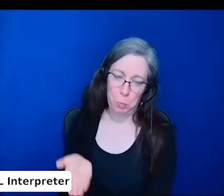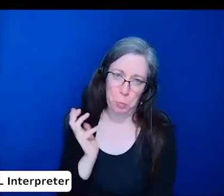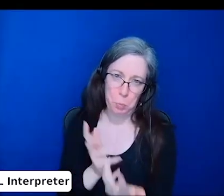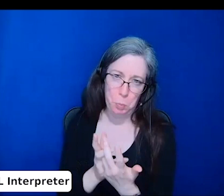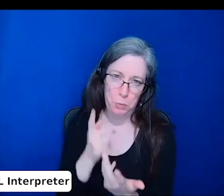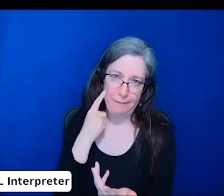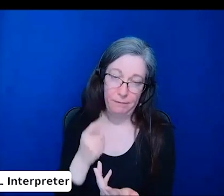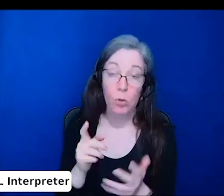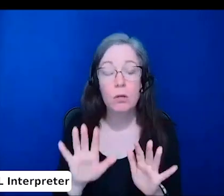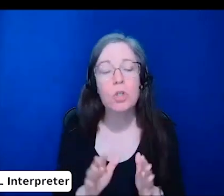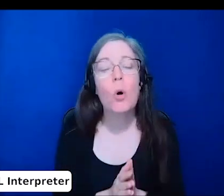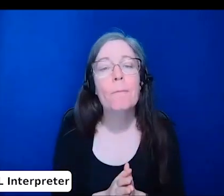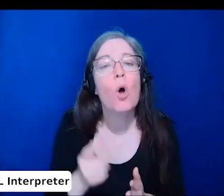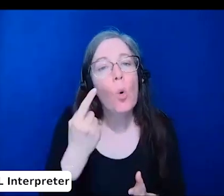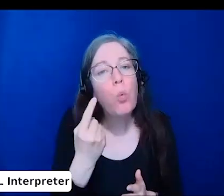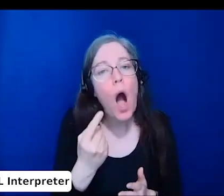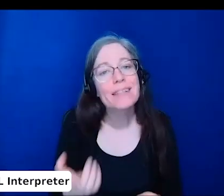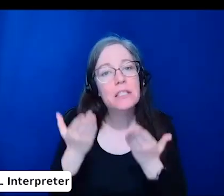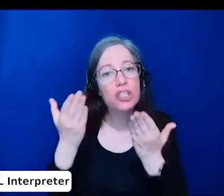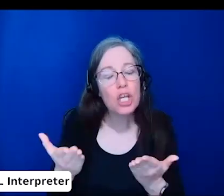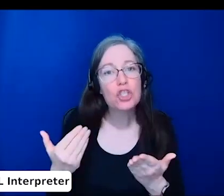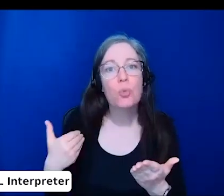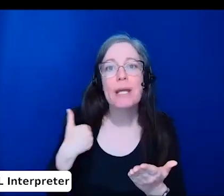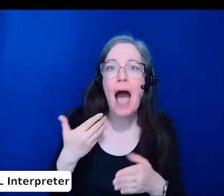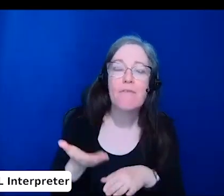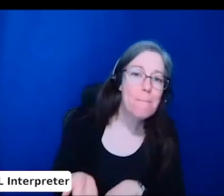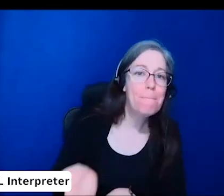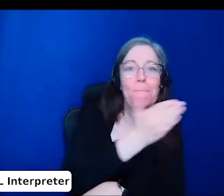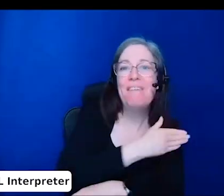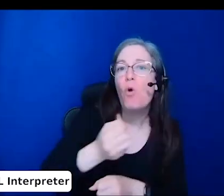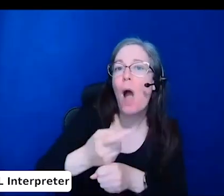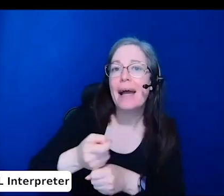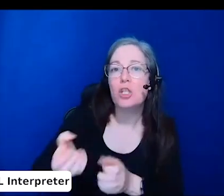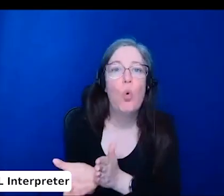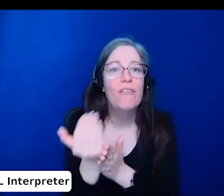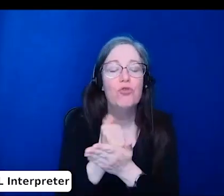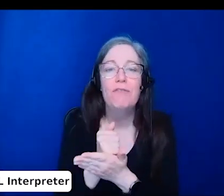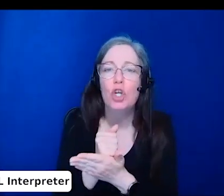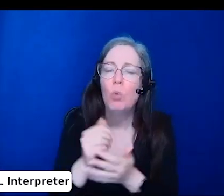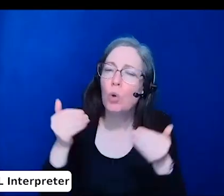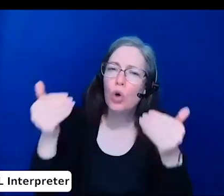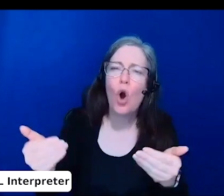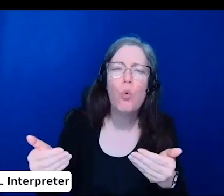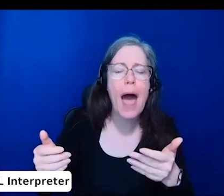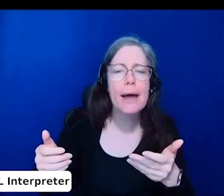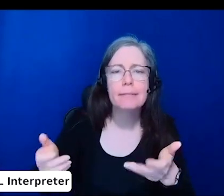of the annual interview process, departments can pull all the faculty and get everyone's input into how the department